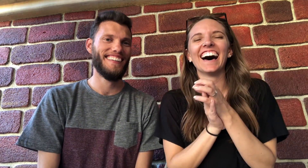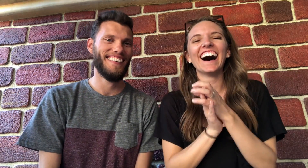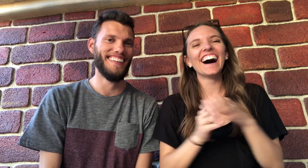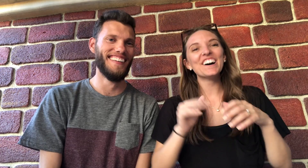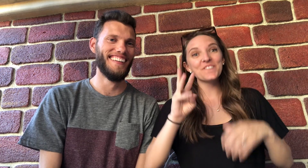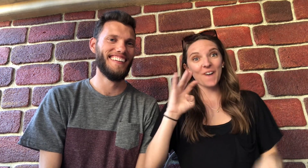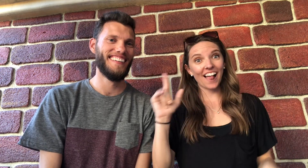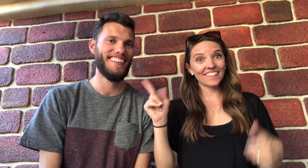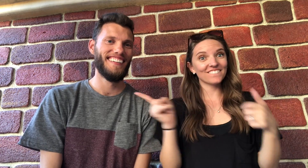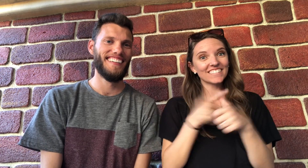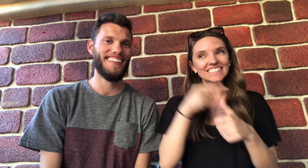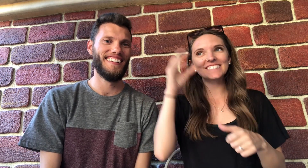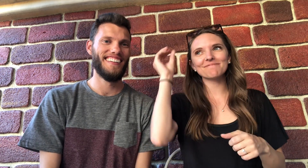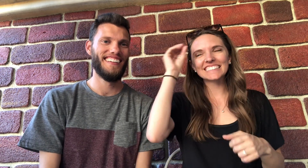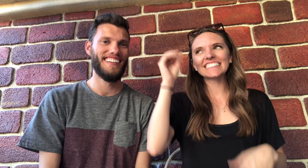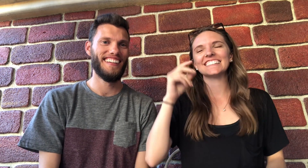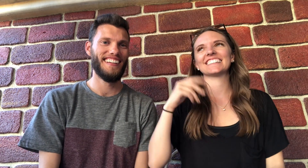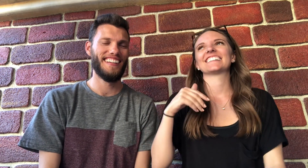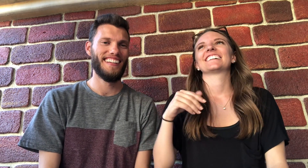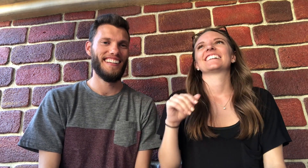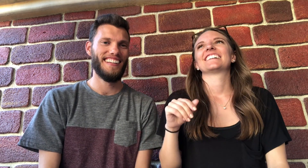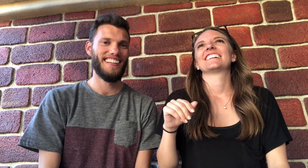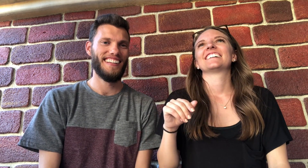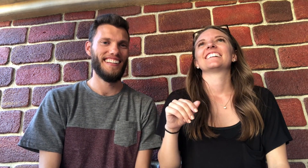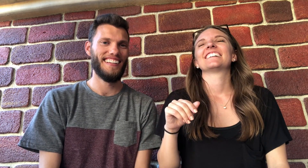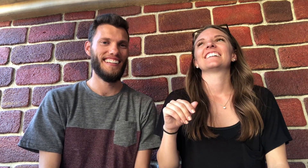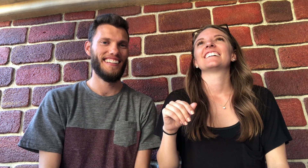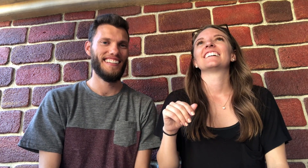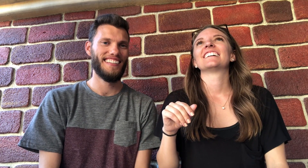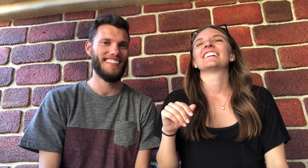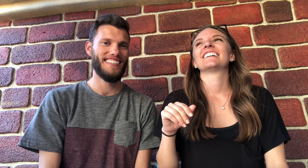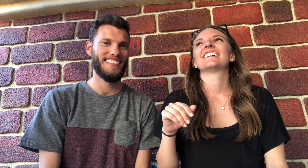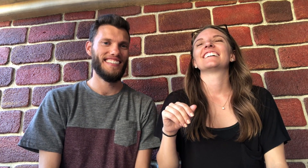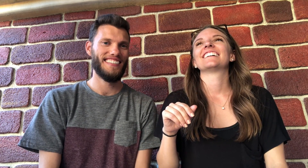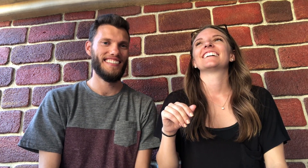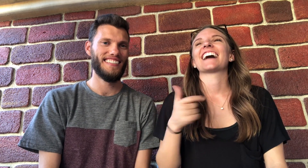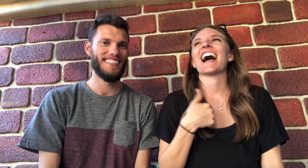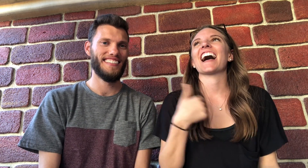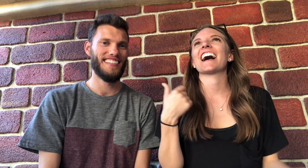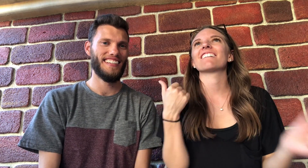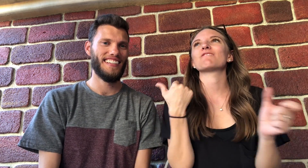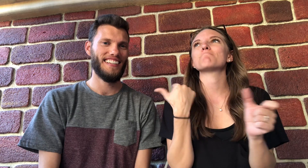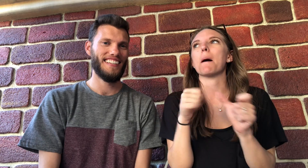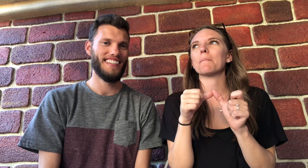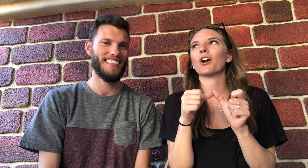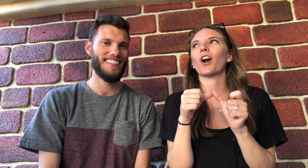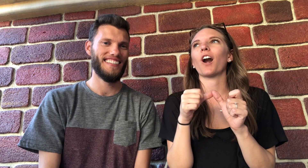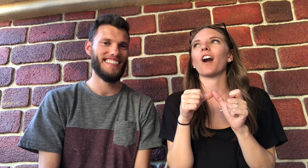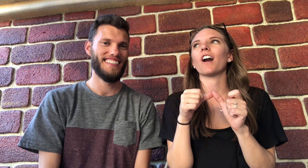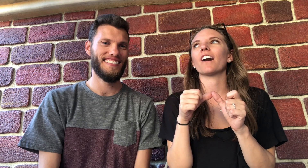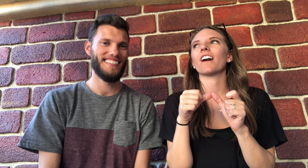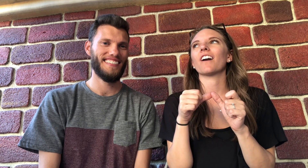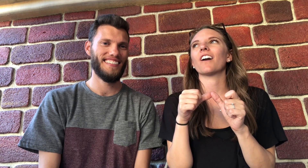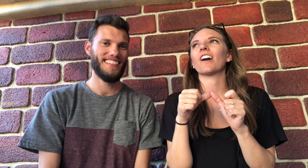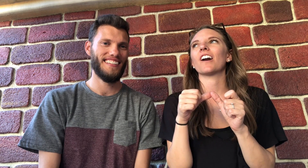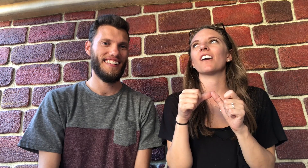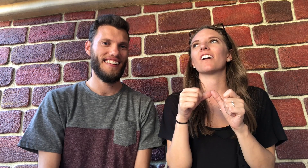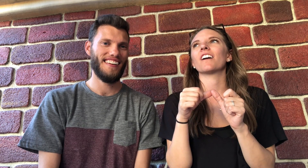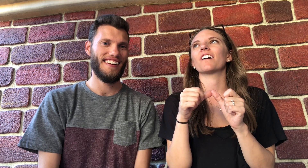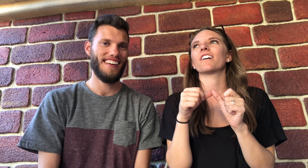Hahahah, Ok, well... Hmm, my first opinion... I remember